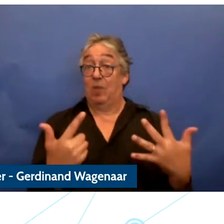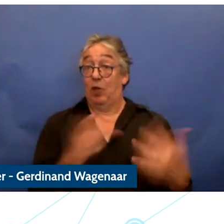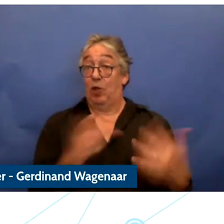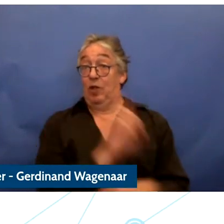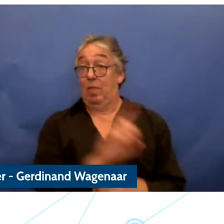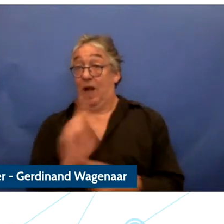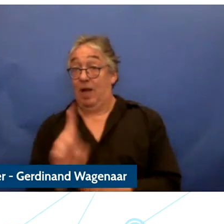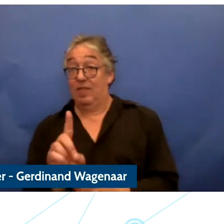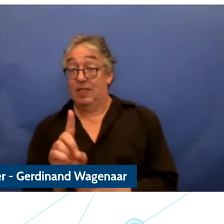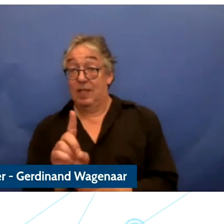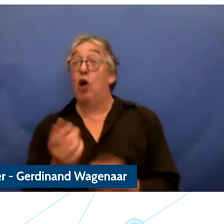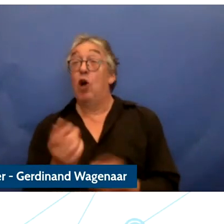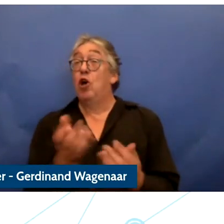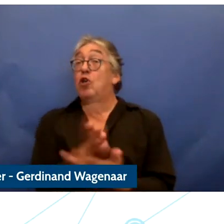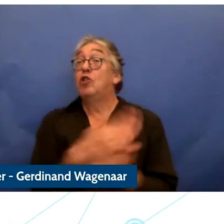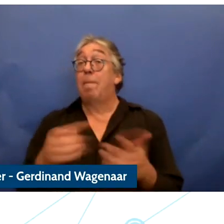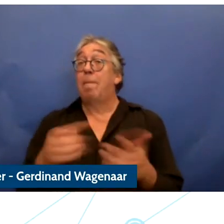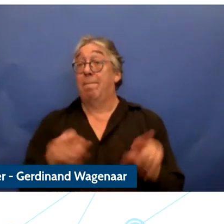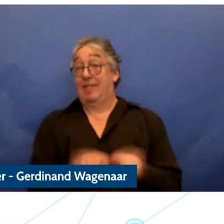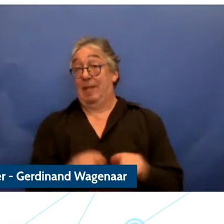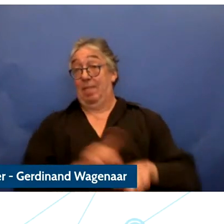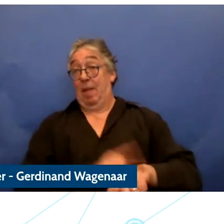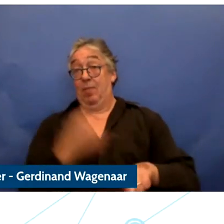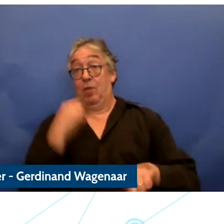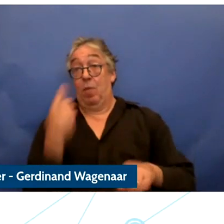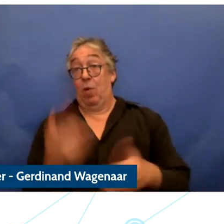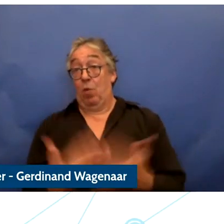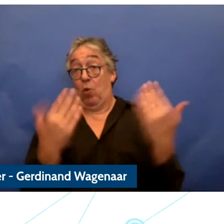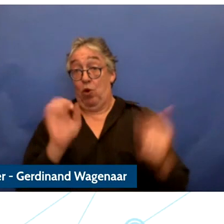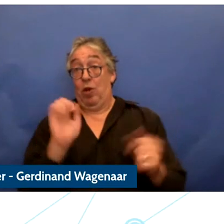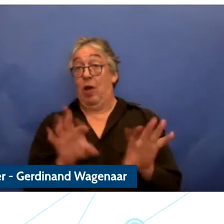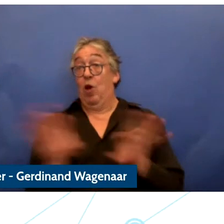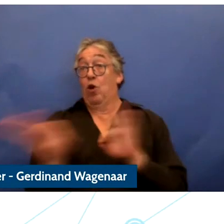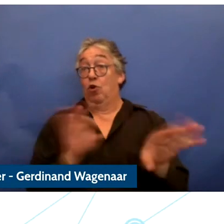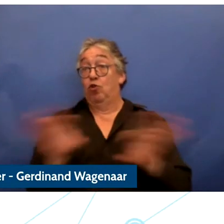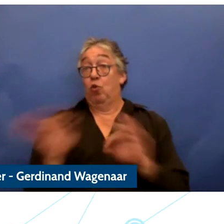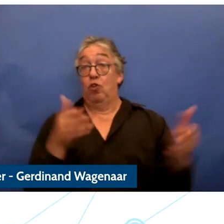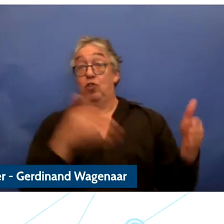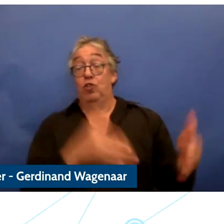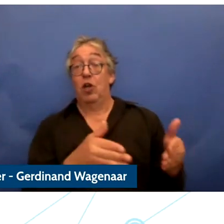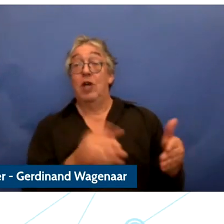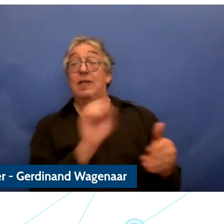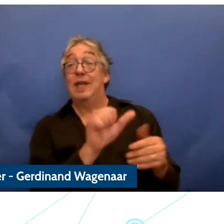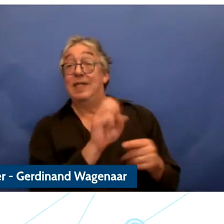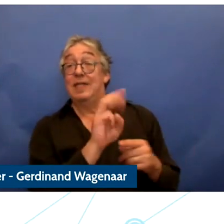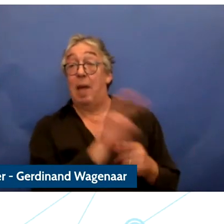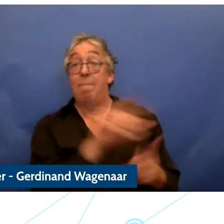So you will be able to choose between a sections on sea Sam or online gaming and